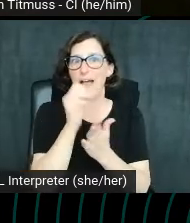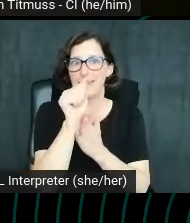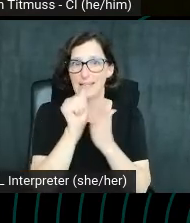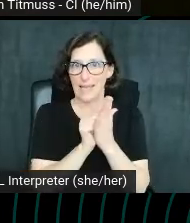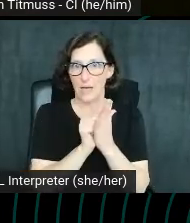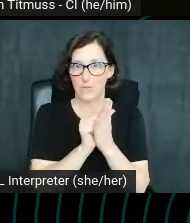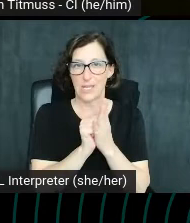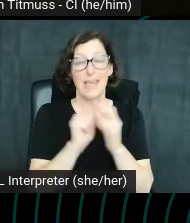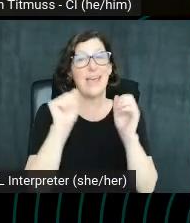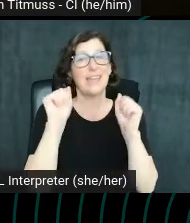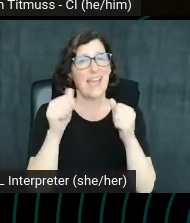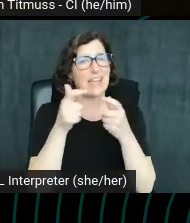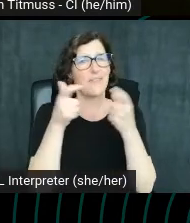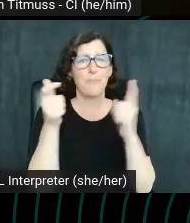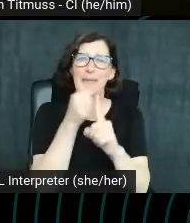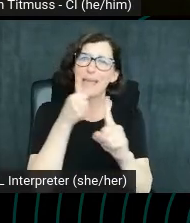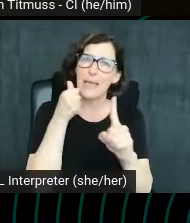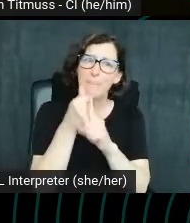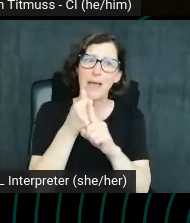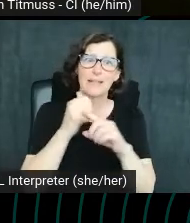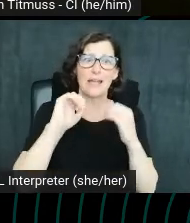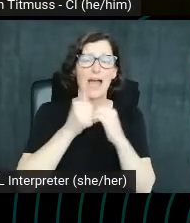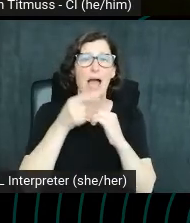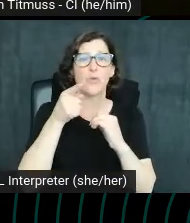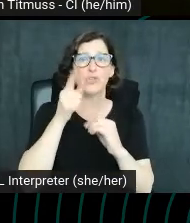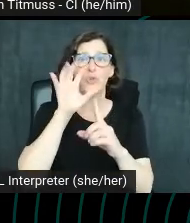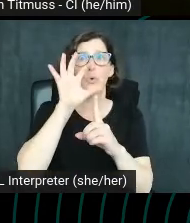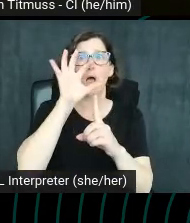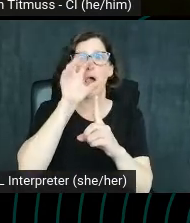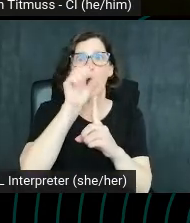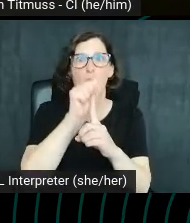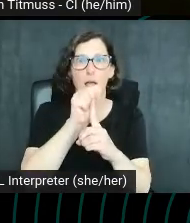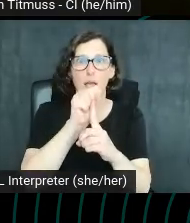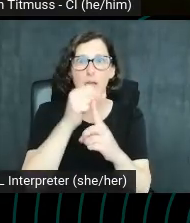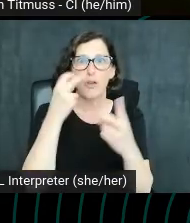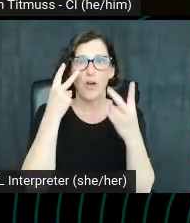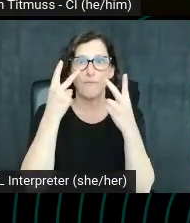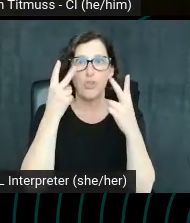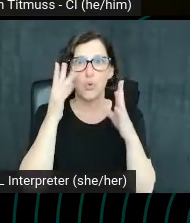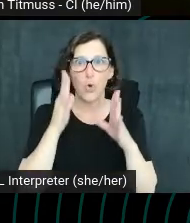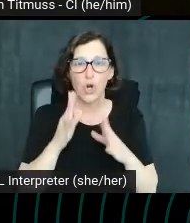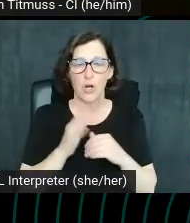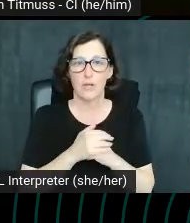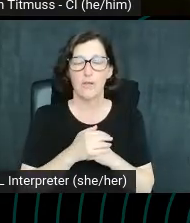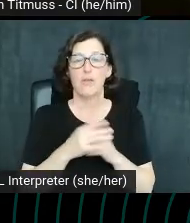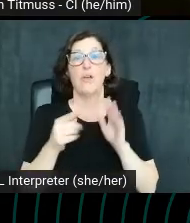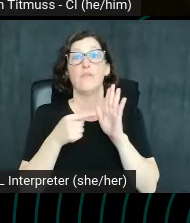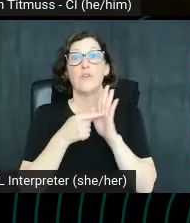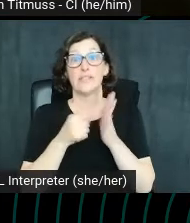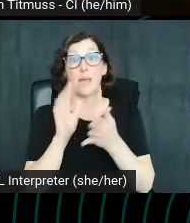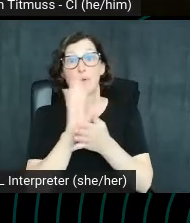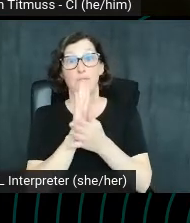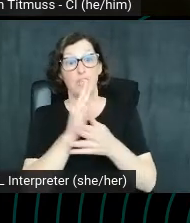impact on how you catch a viewer's eye like video titles and descriptions should be designed to